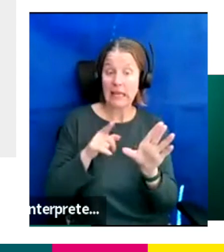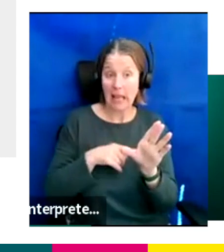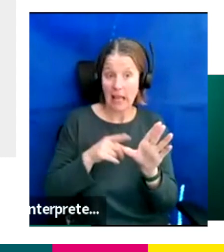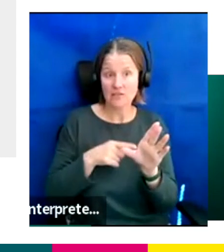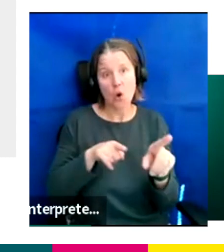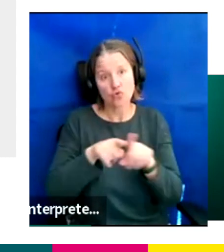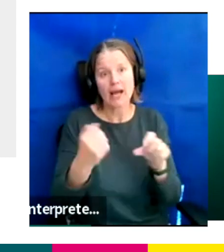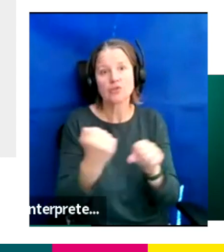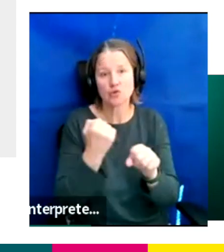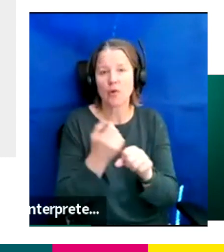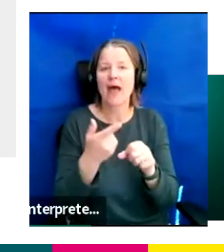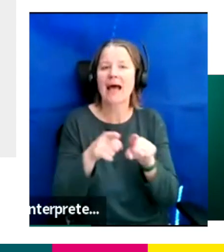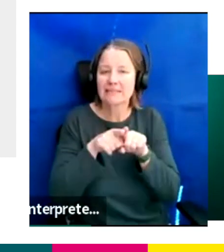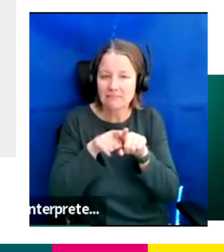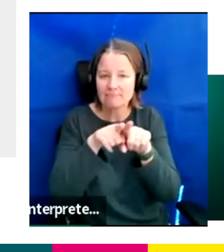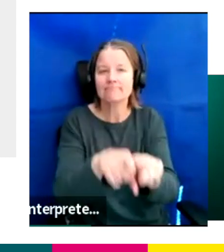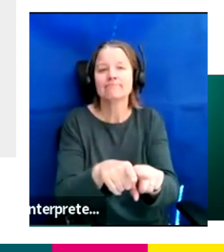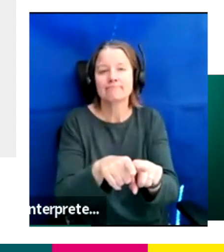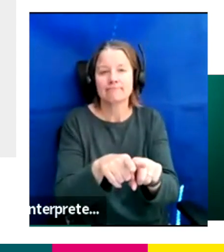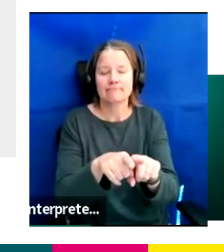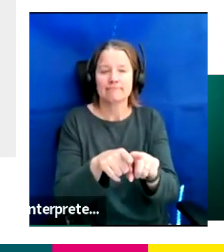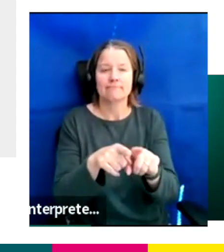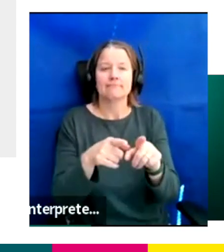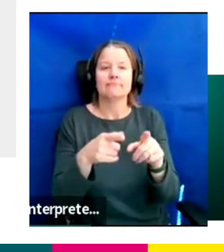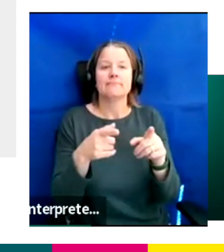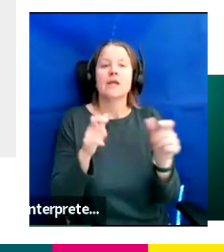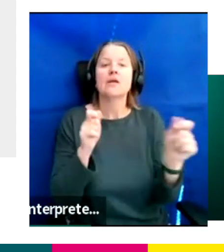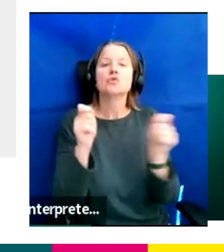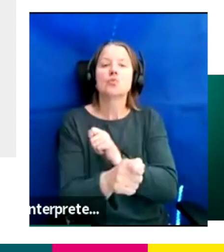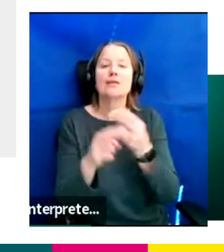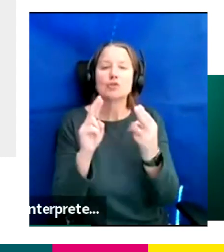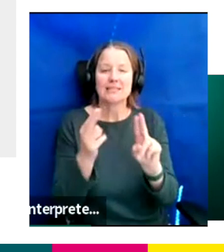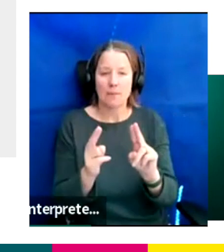But yeah, Britain's got Talent and the X Factor and I just did lots of day ran and helped